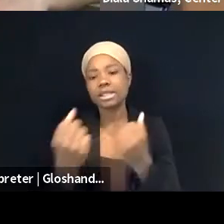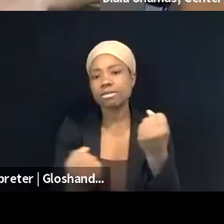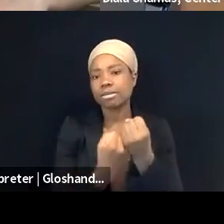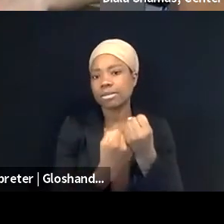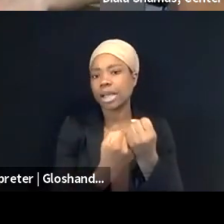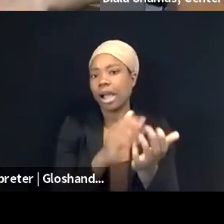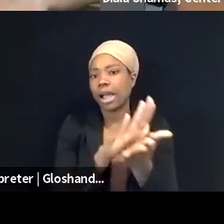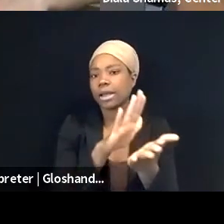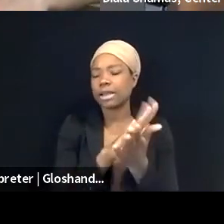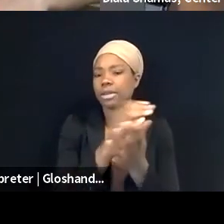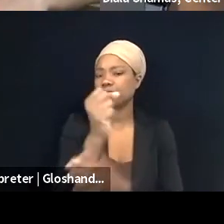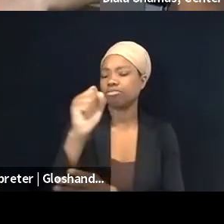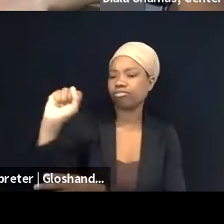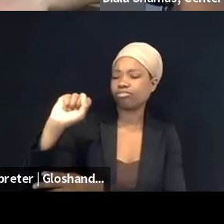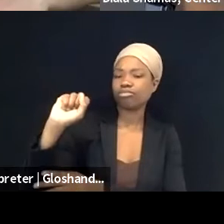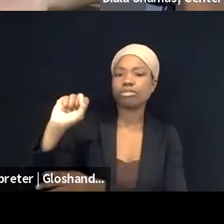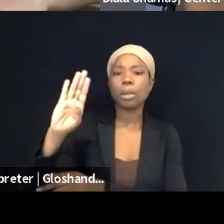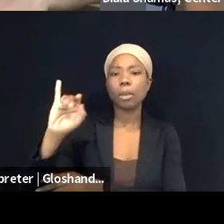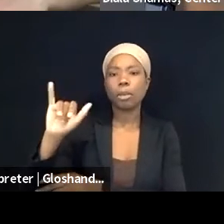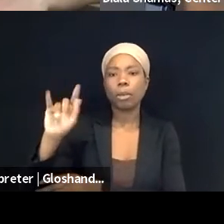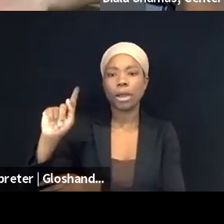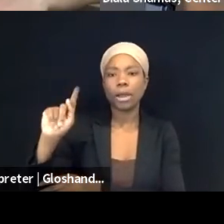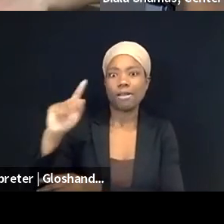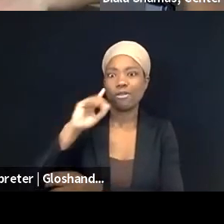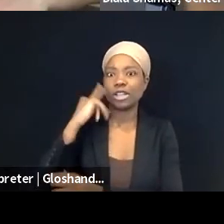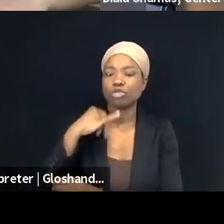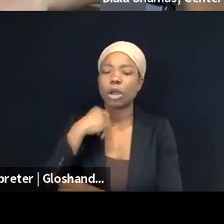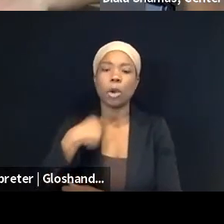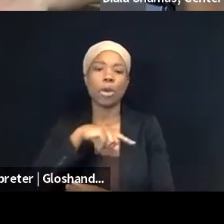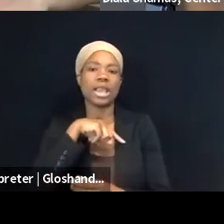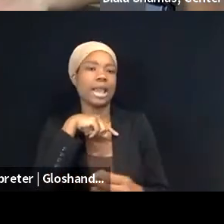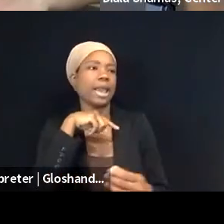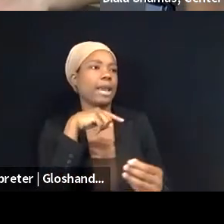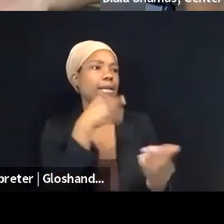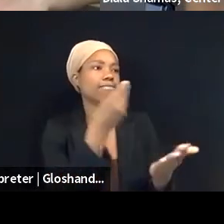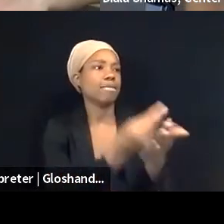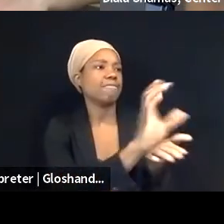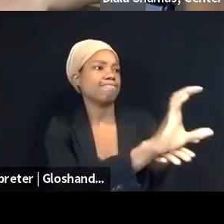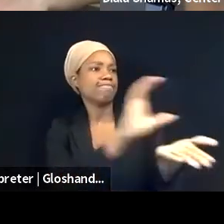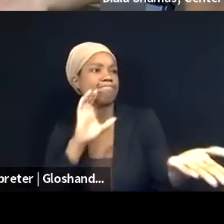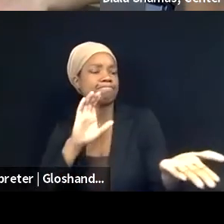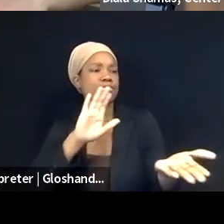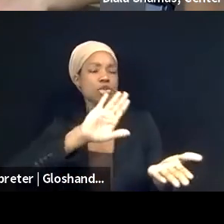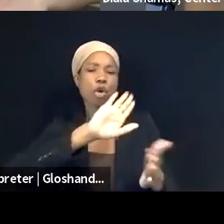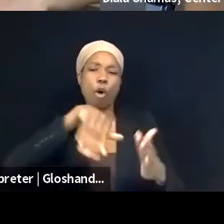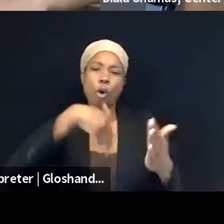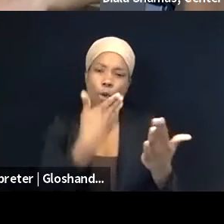we can defund your entire state school system of all funds. Like, there were these really crazy things, right?